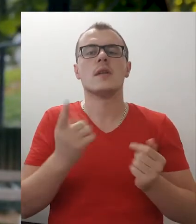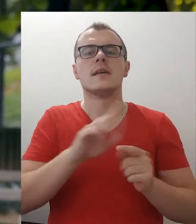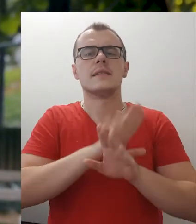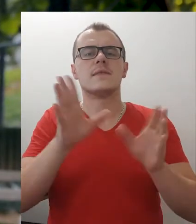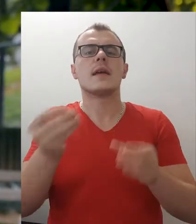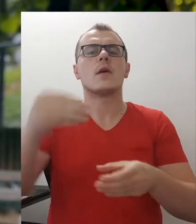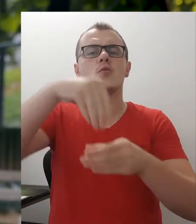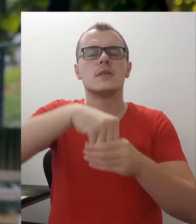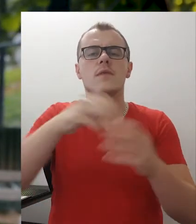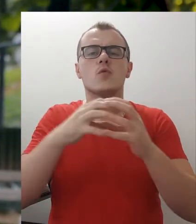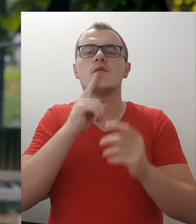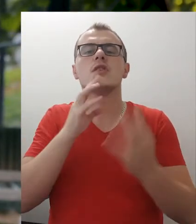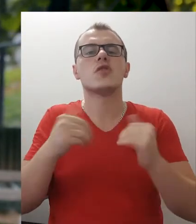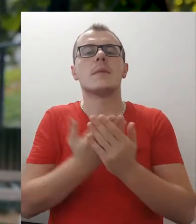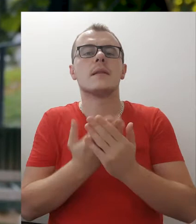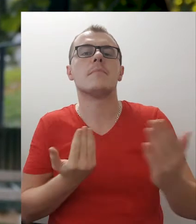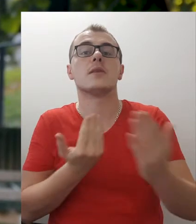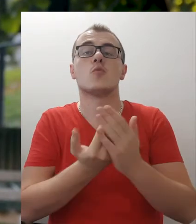all the principles of the inclusive society which would be accessible to all.